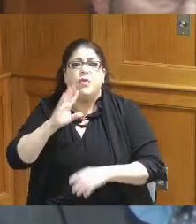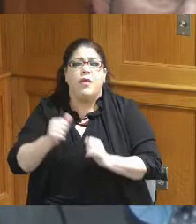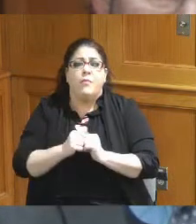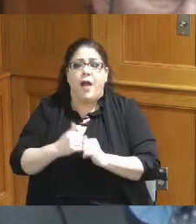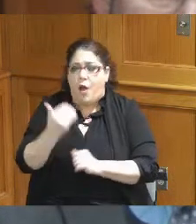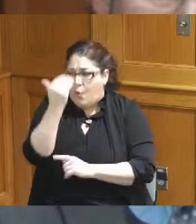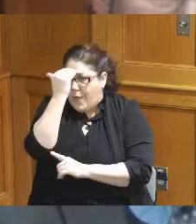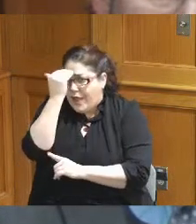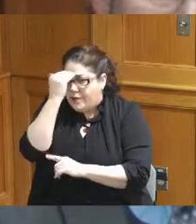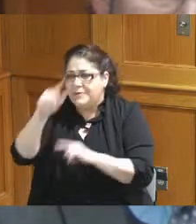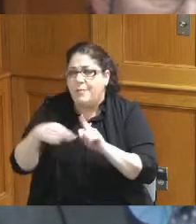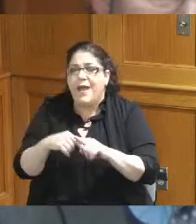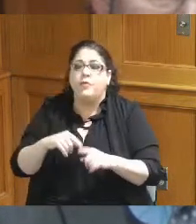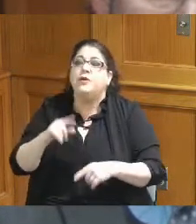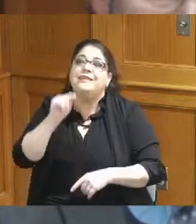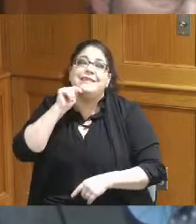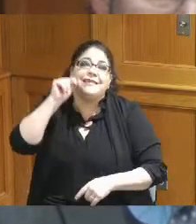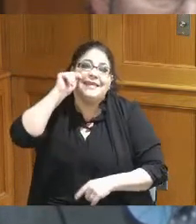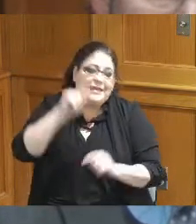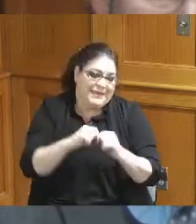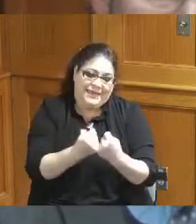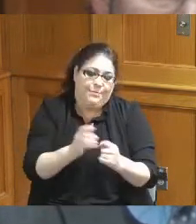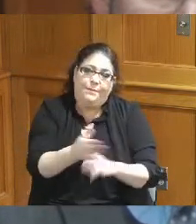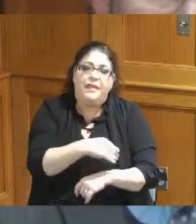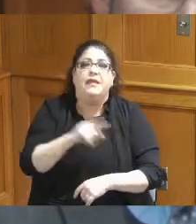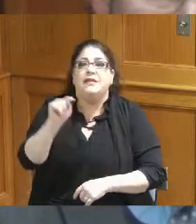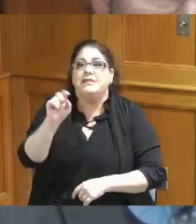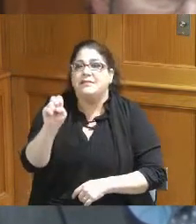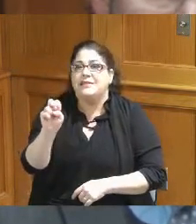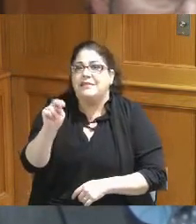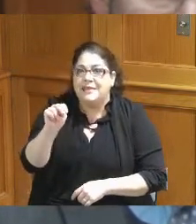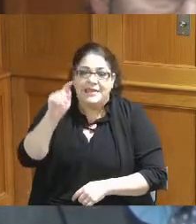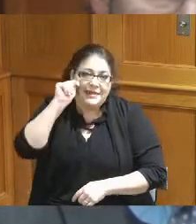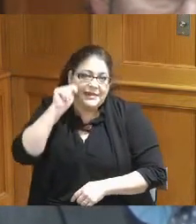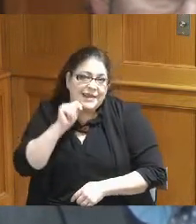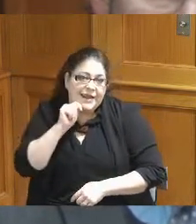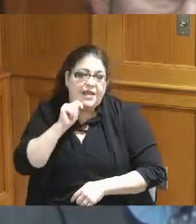teen and mental Wellness day which is March 2nd and so I just want to put that out we're trying